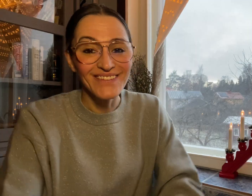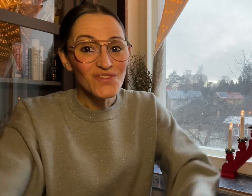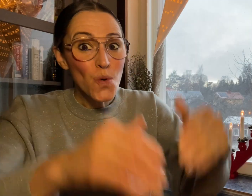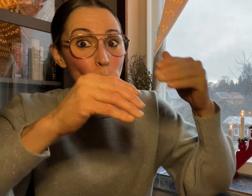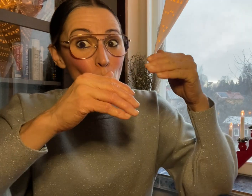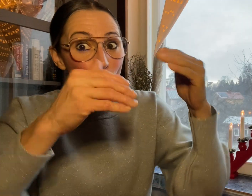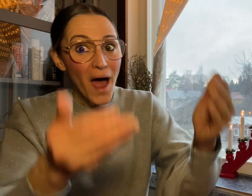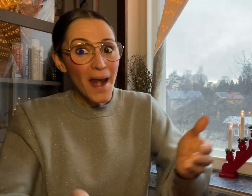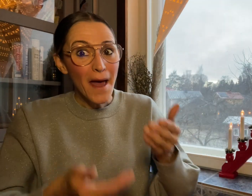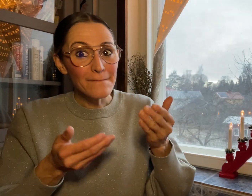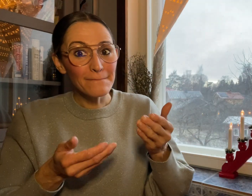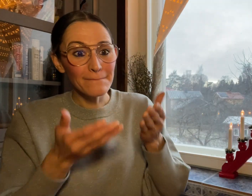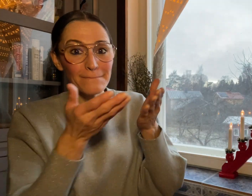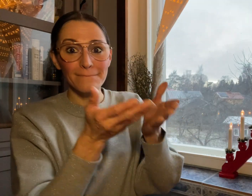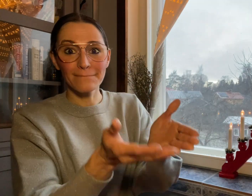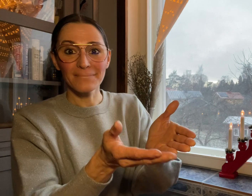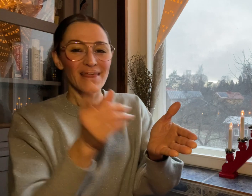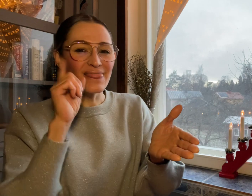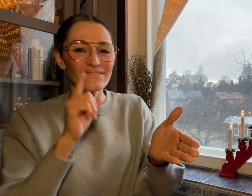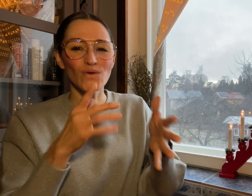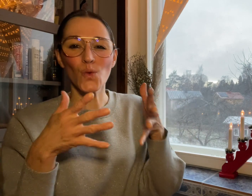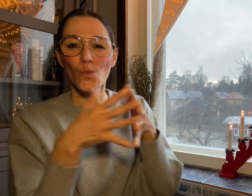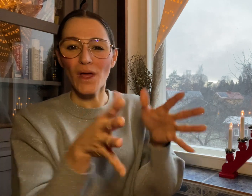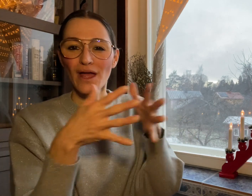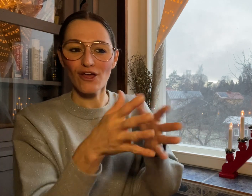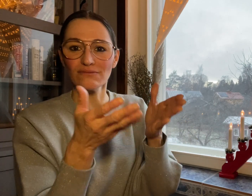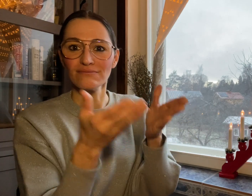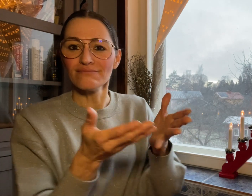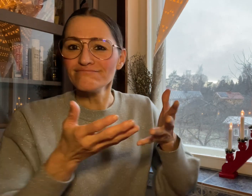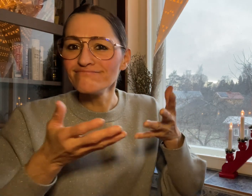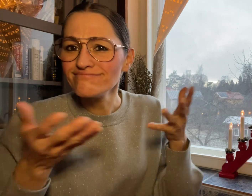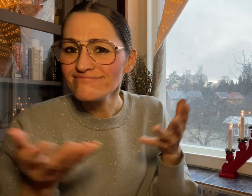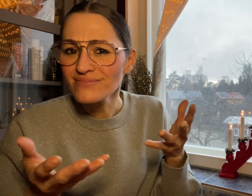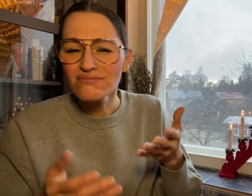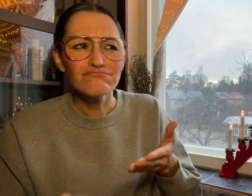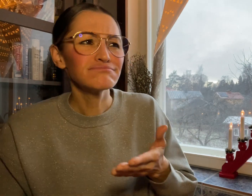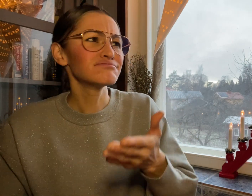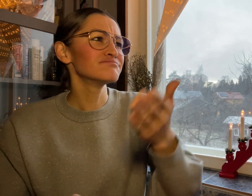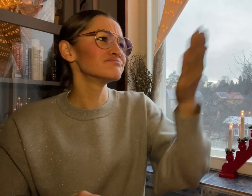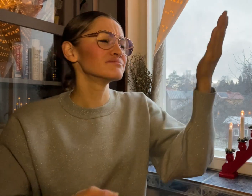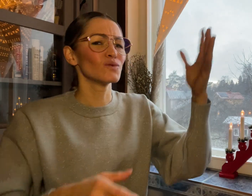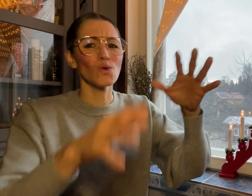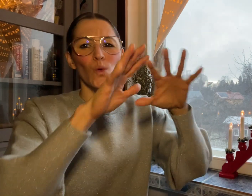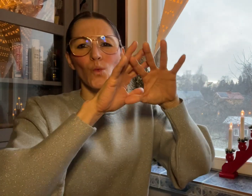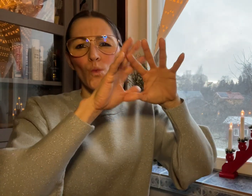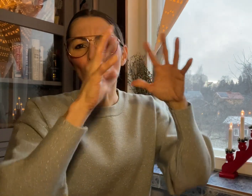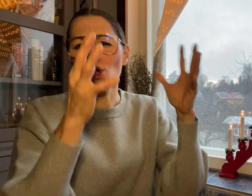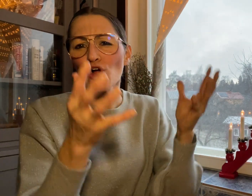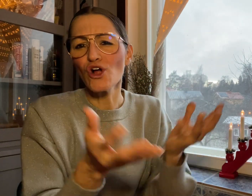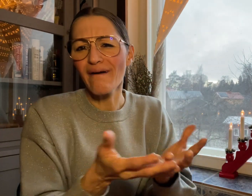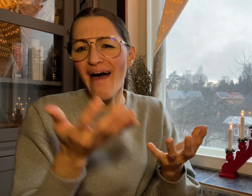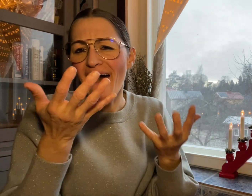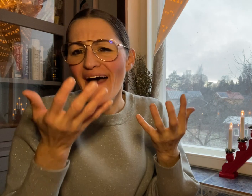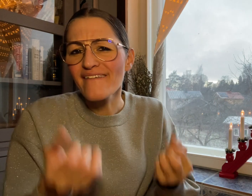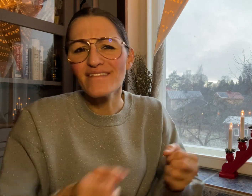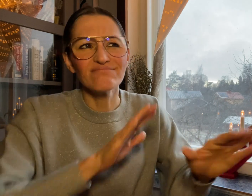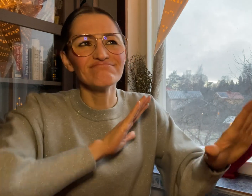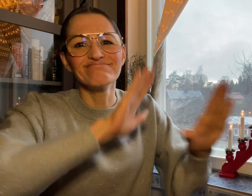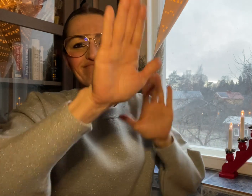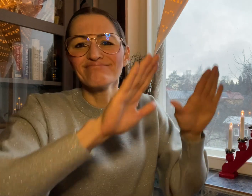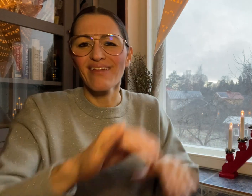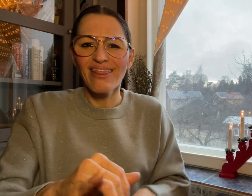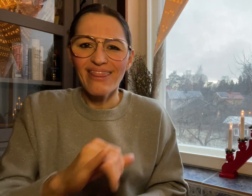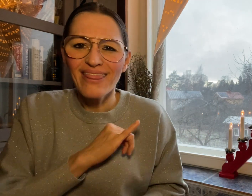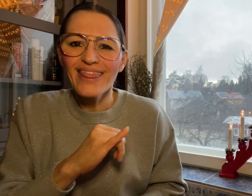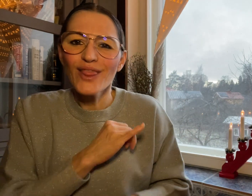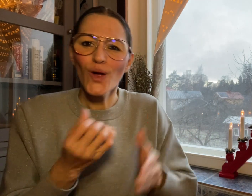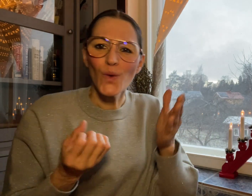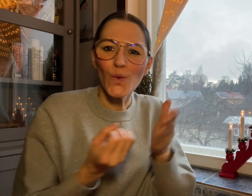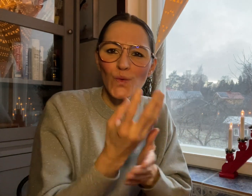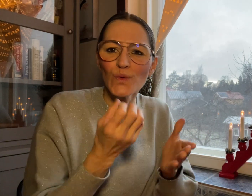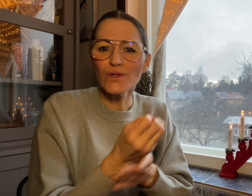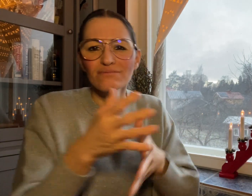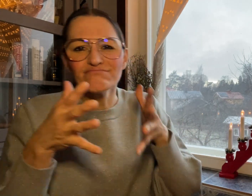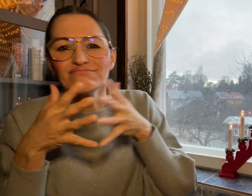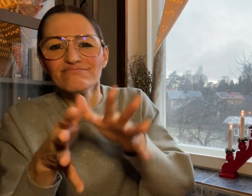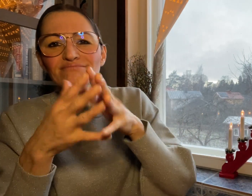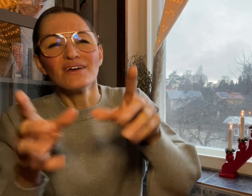Welcome to DeafWire where we share interesting news stories